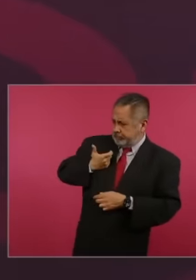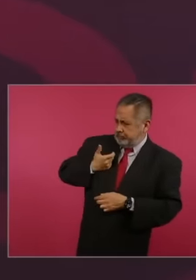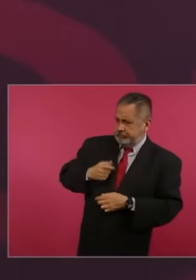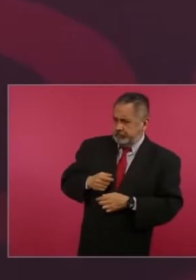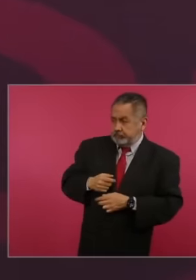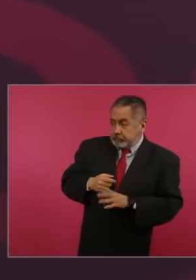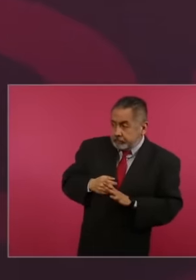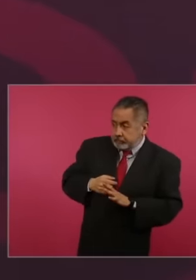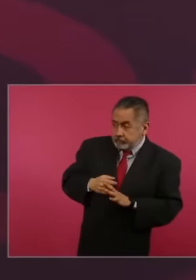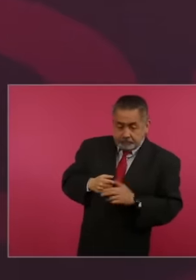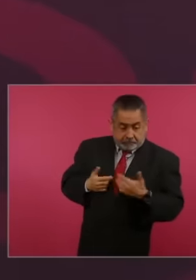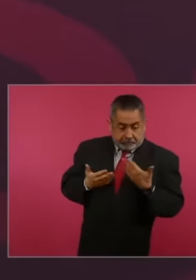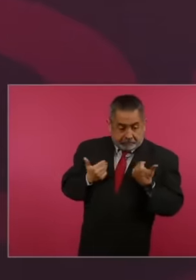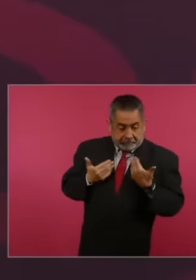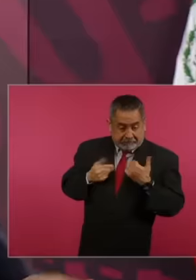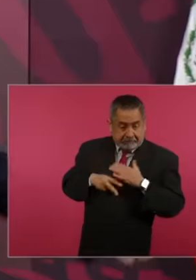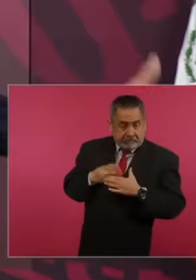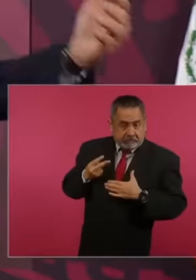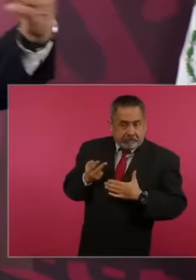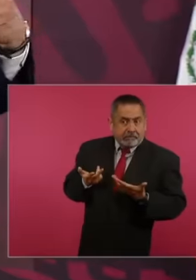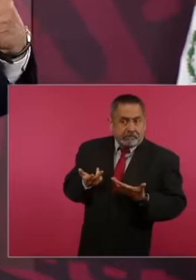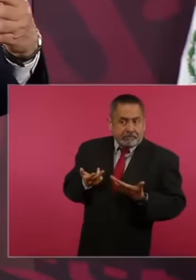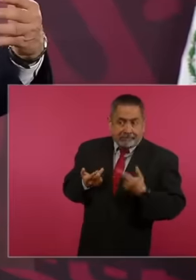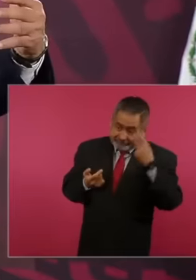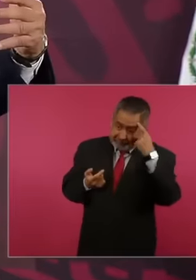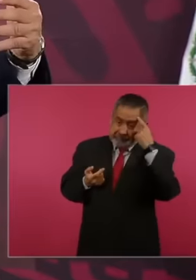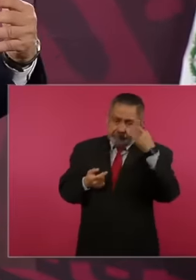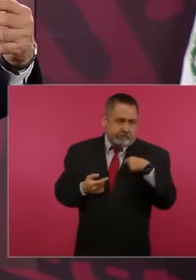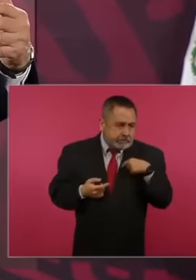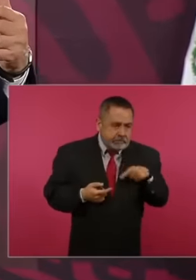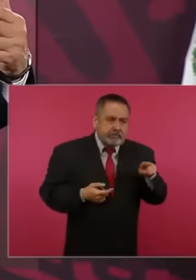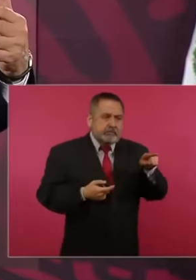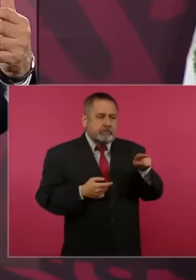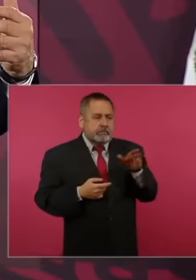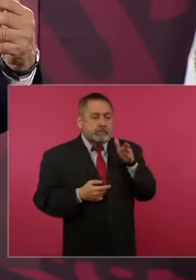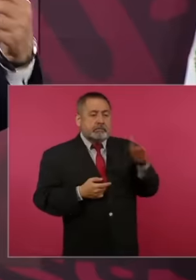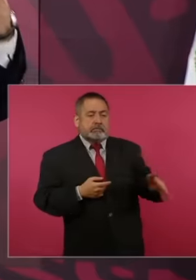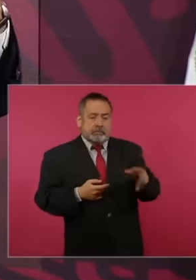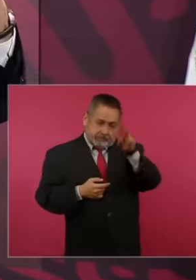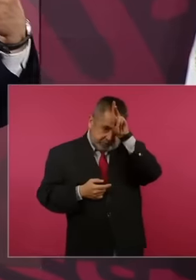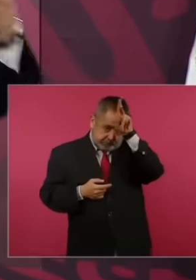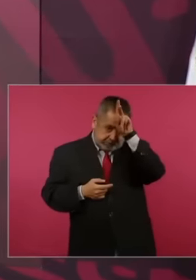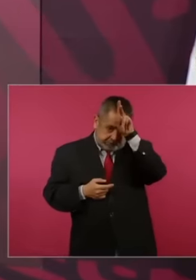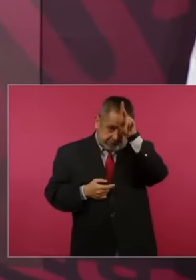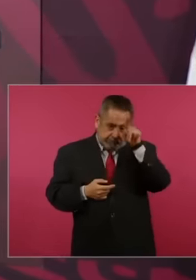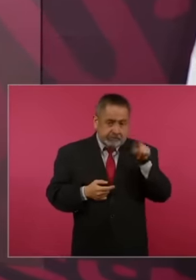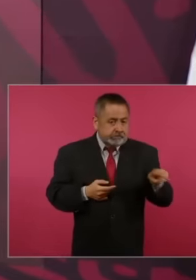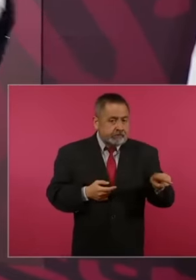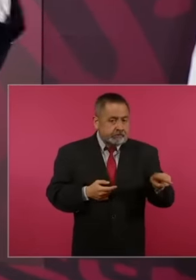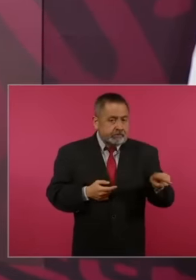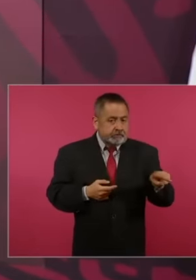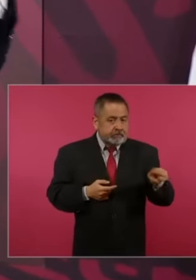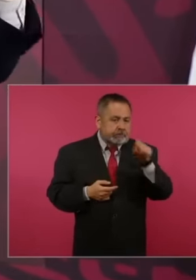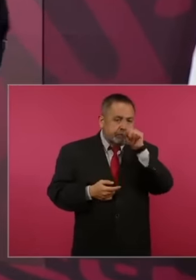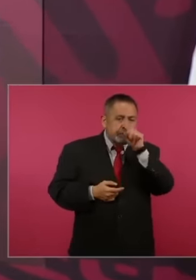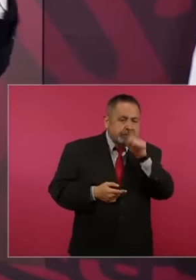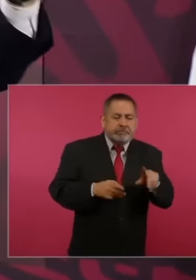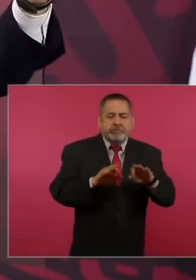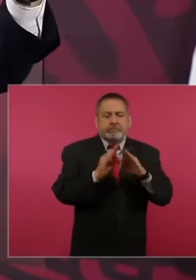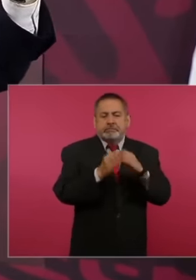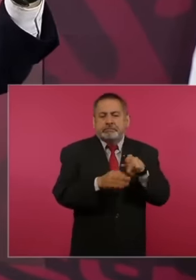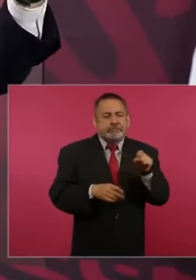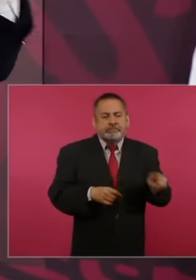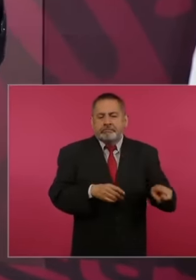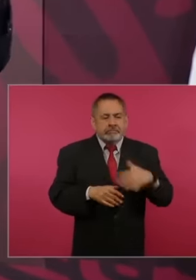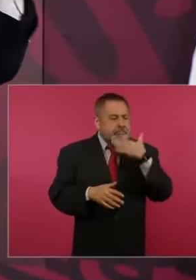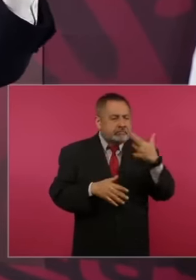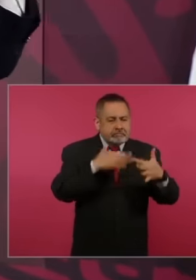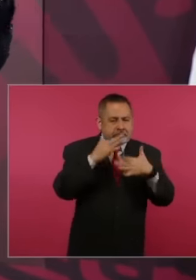. With these same methods, agreements are reached with